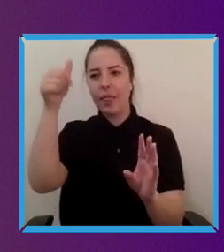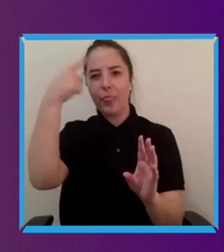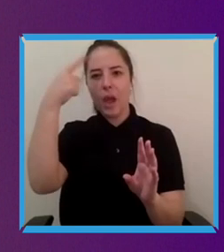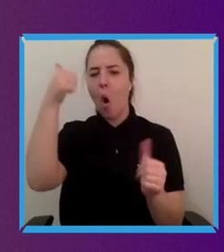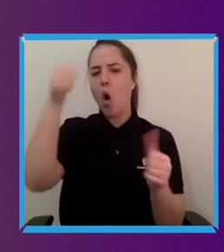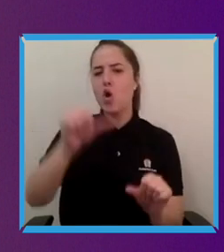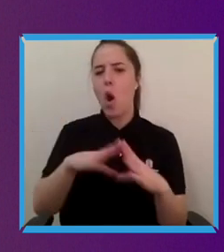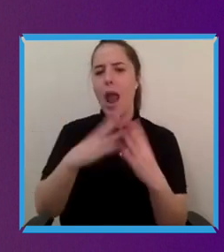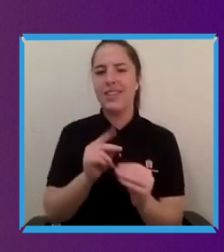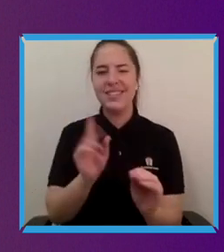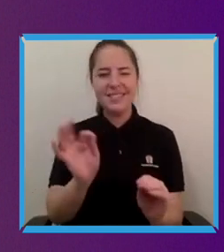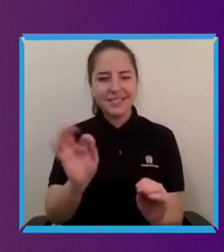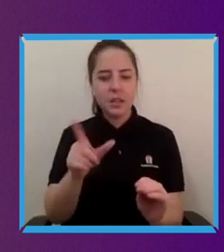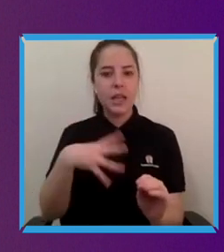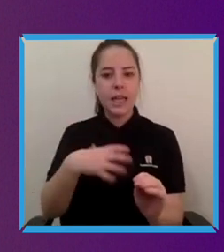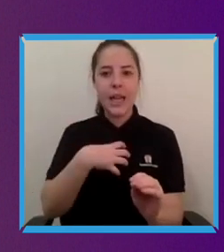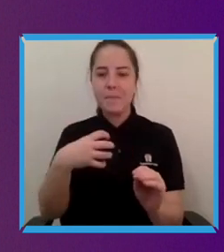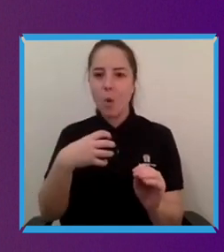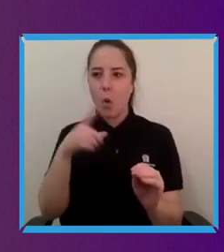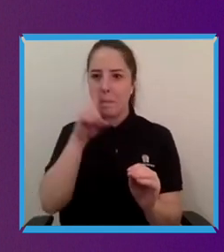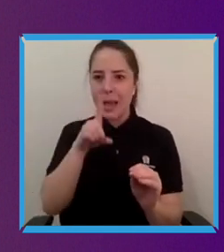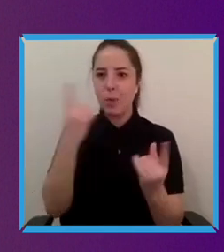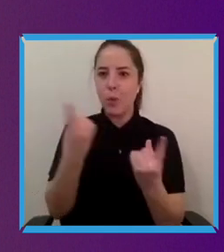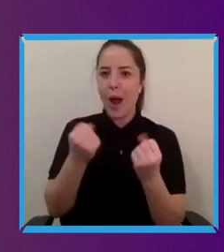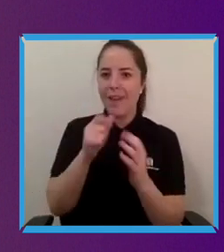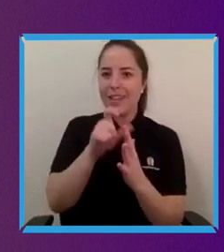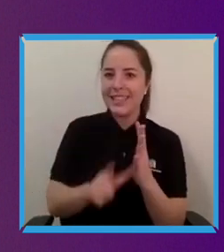like you know I've worked alongside a lot of great people in the Valley who